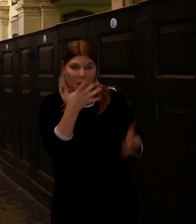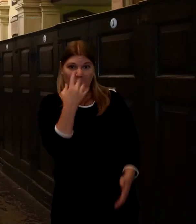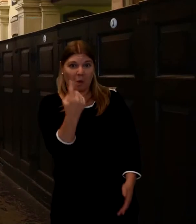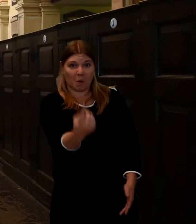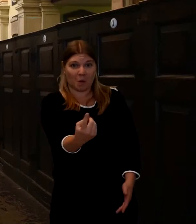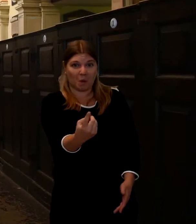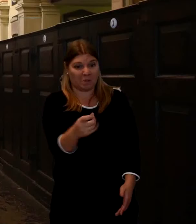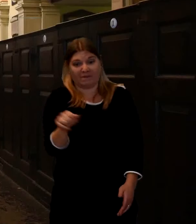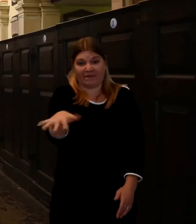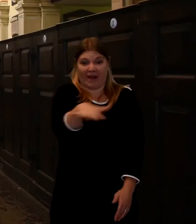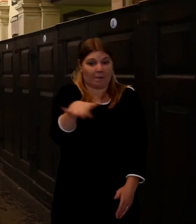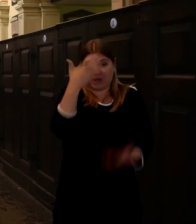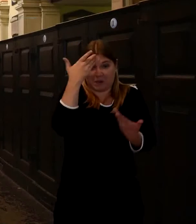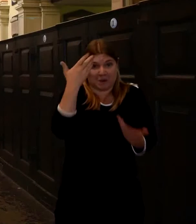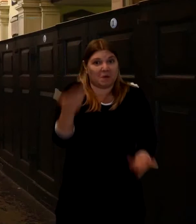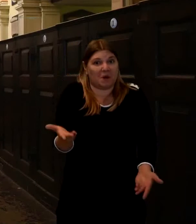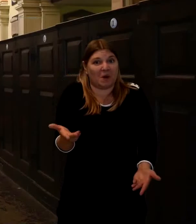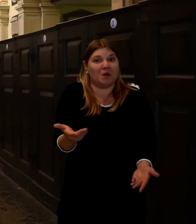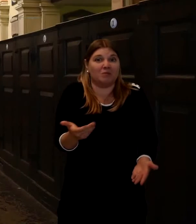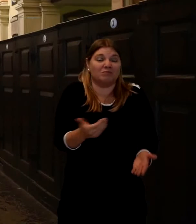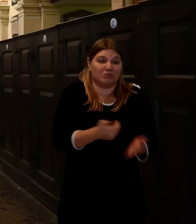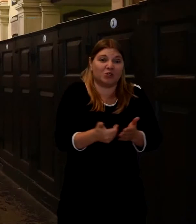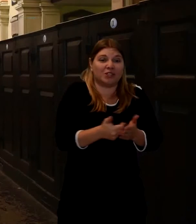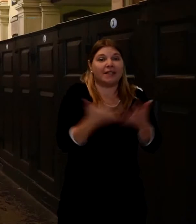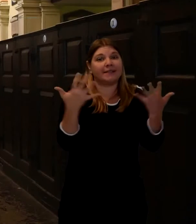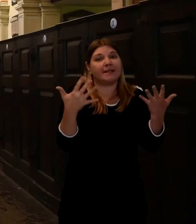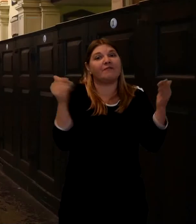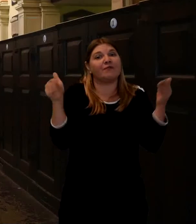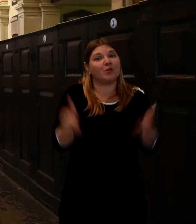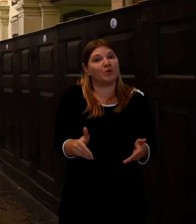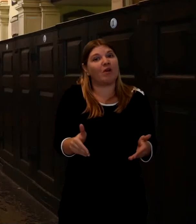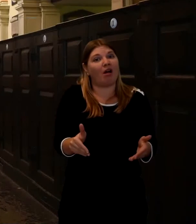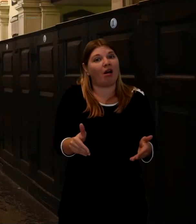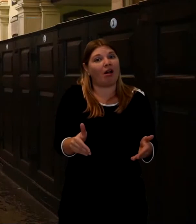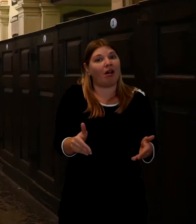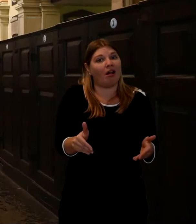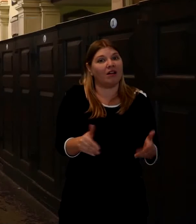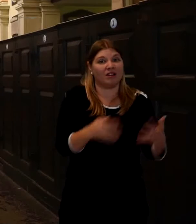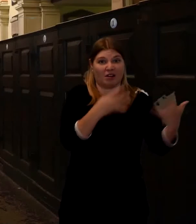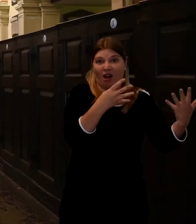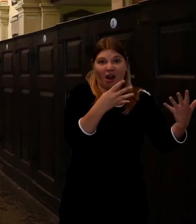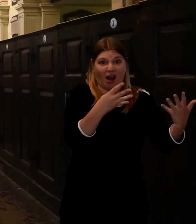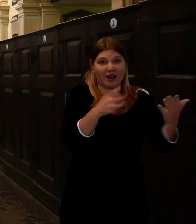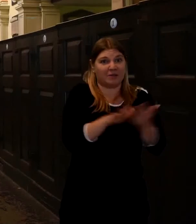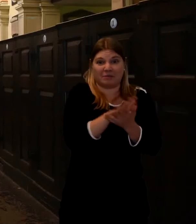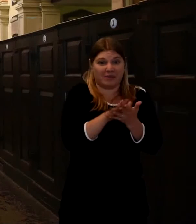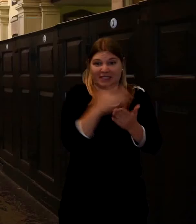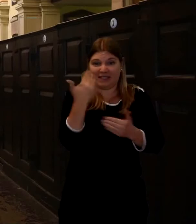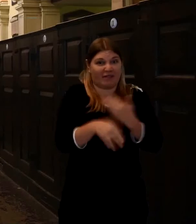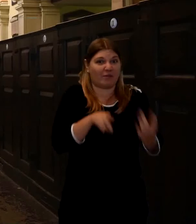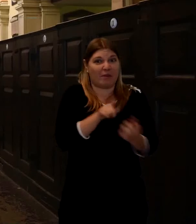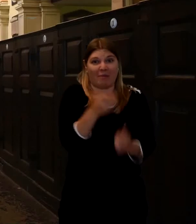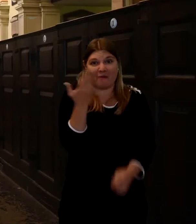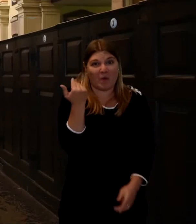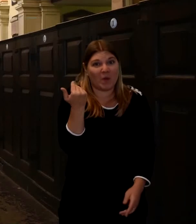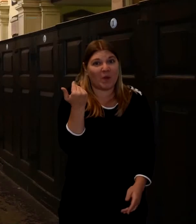and don't know their family. Probably nine out of ten funerals I do I will have no connection with the family before the funeral.